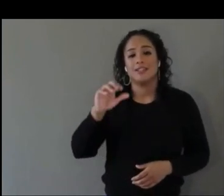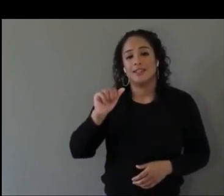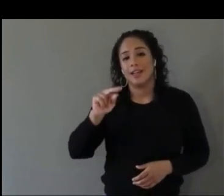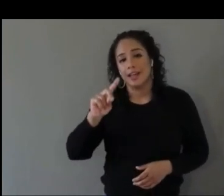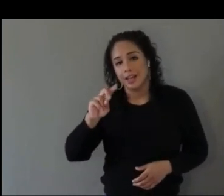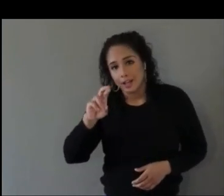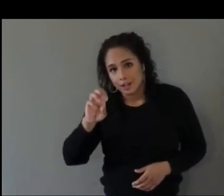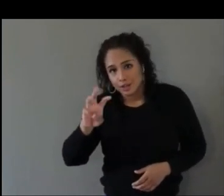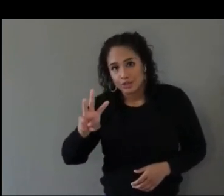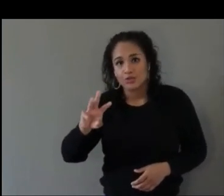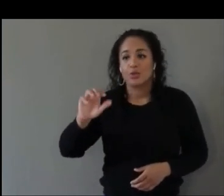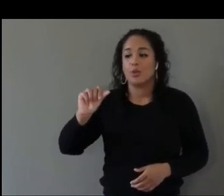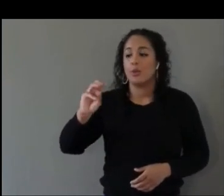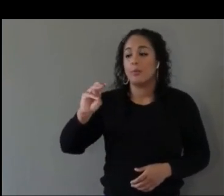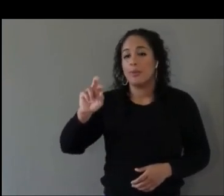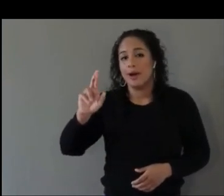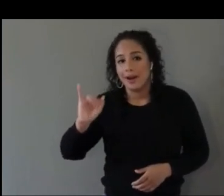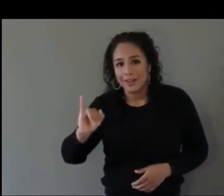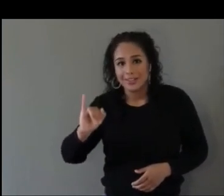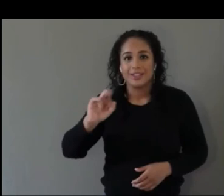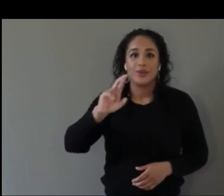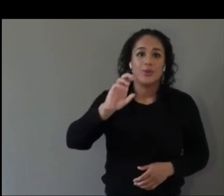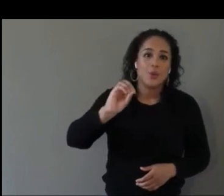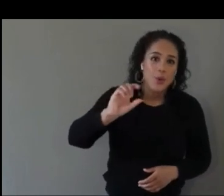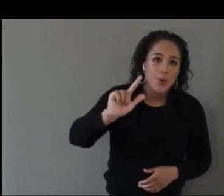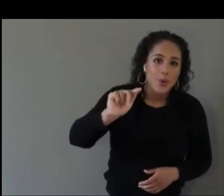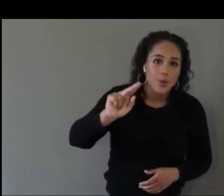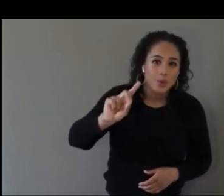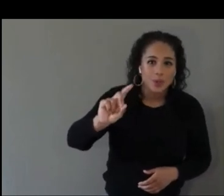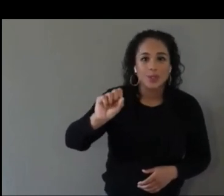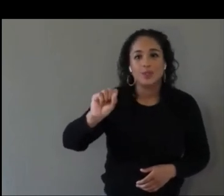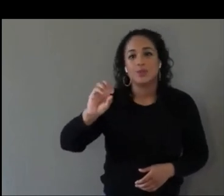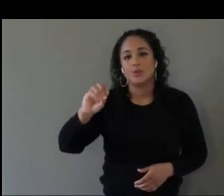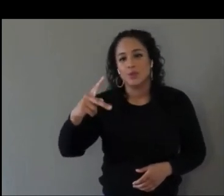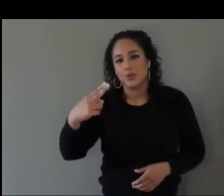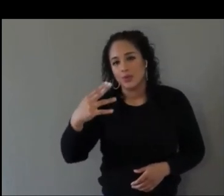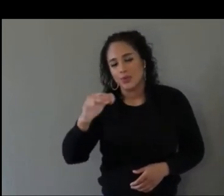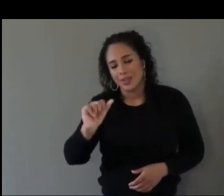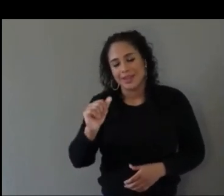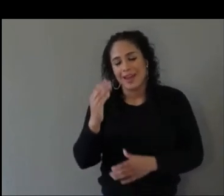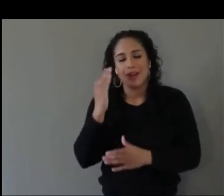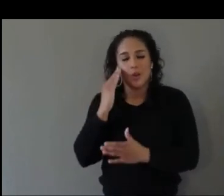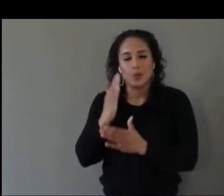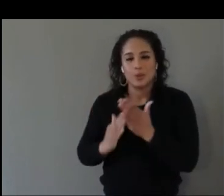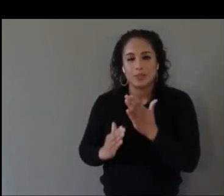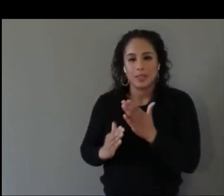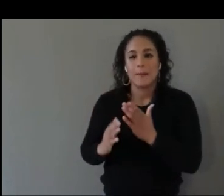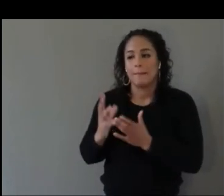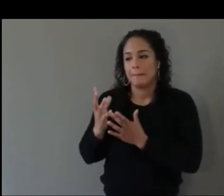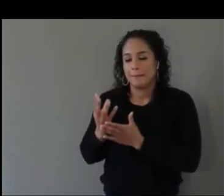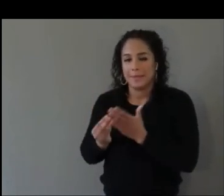That's all the time we have for questions. We will move into the next plenary panel.